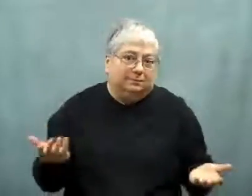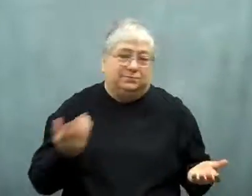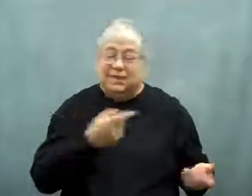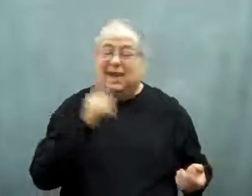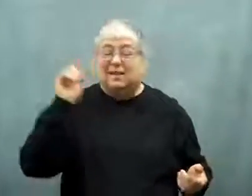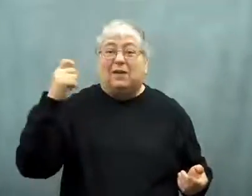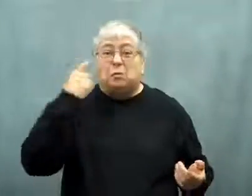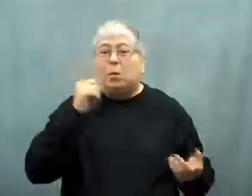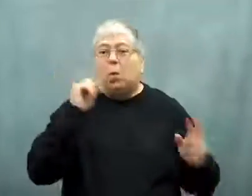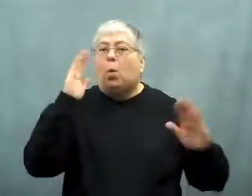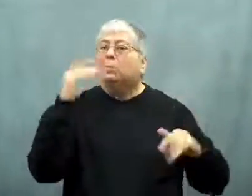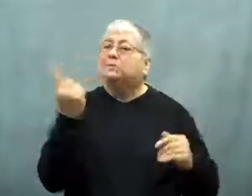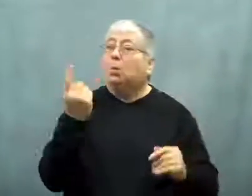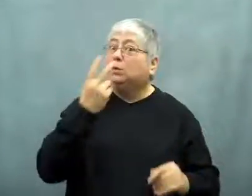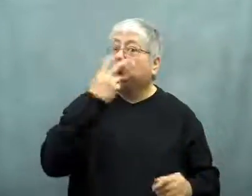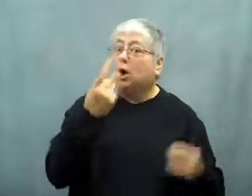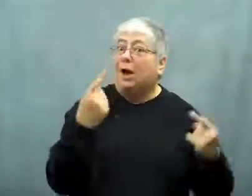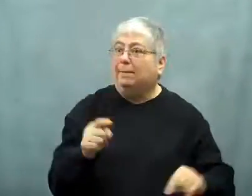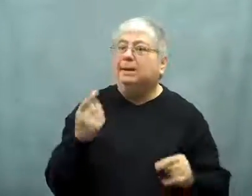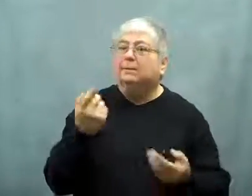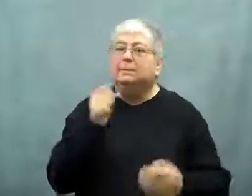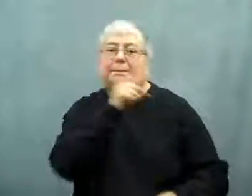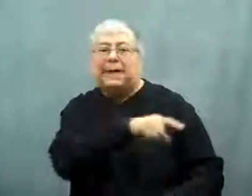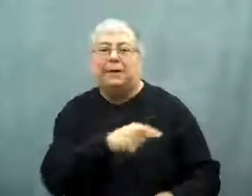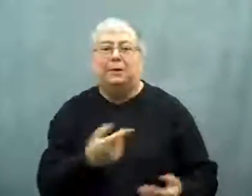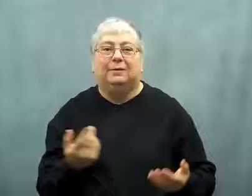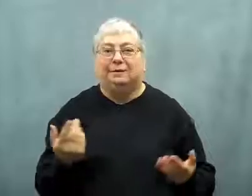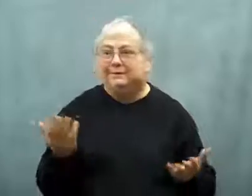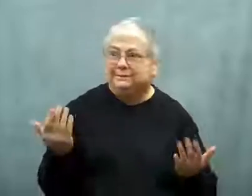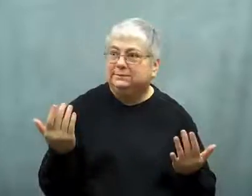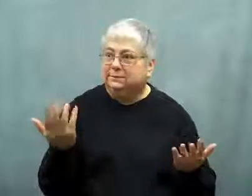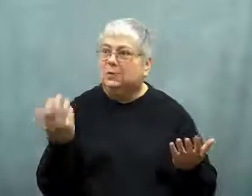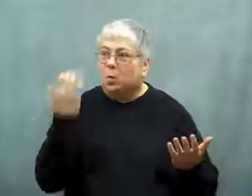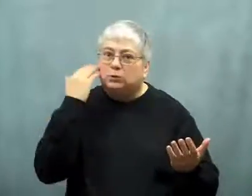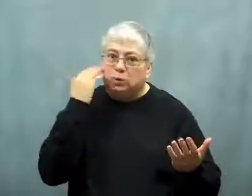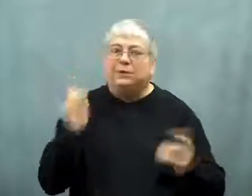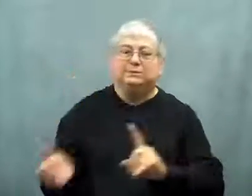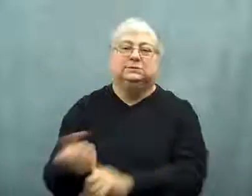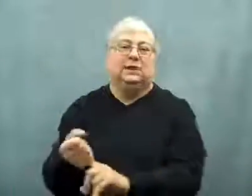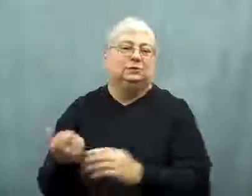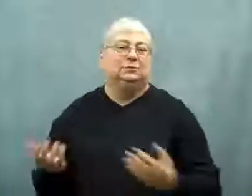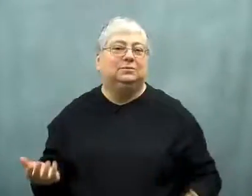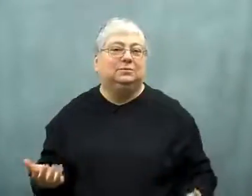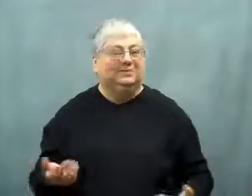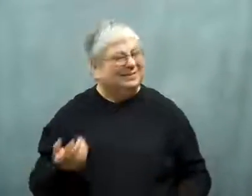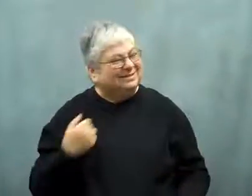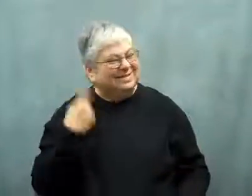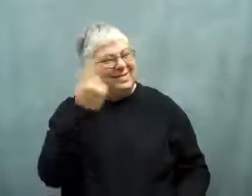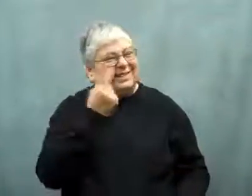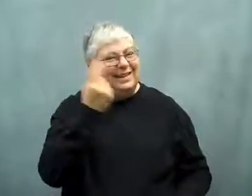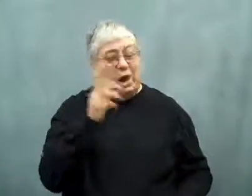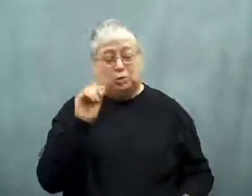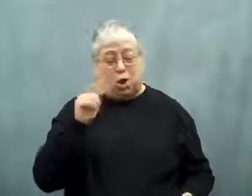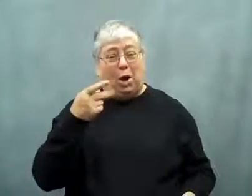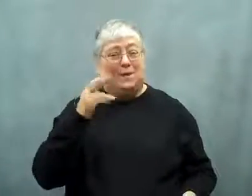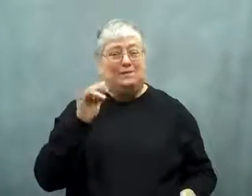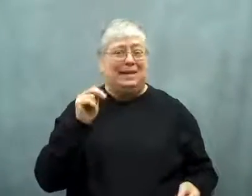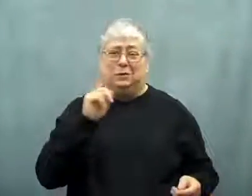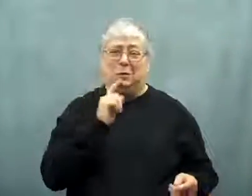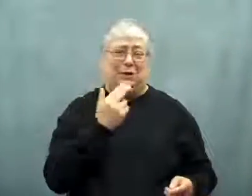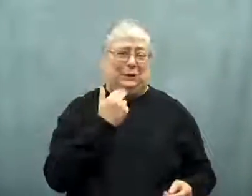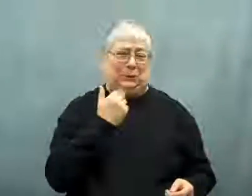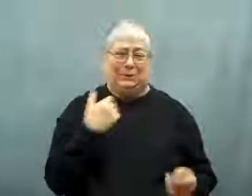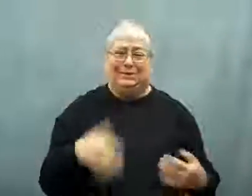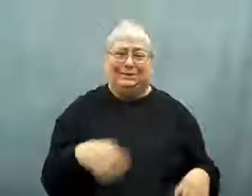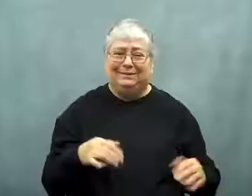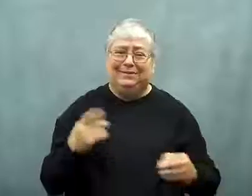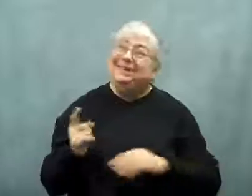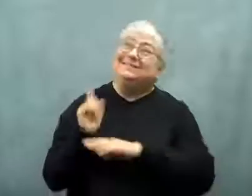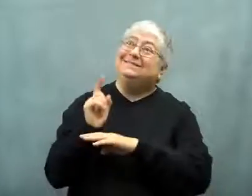The government hopes a witness will come forward with information